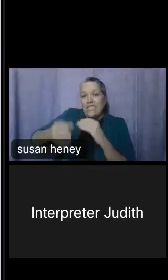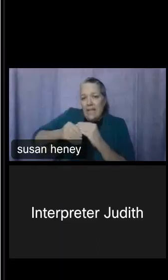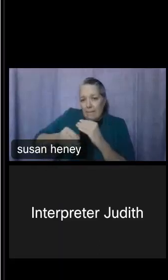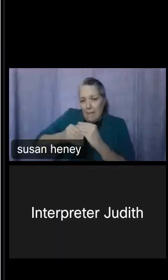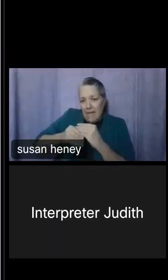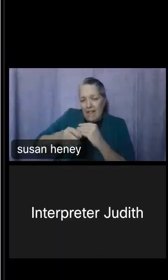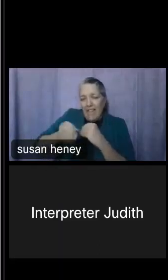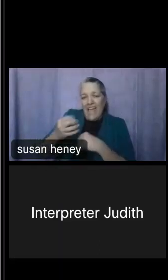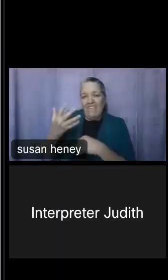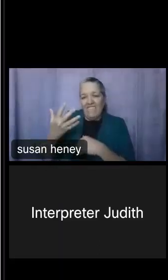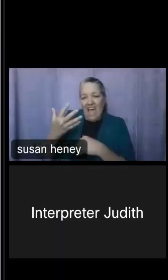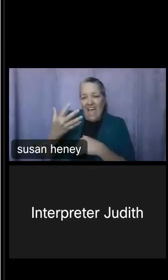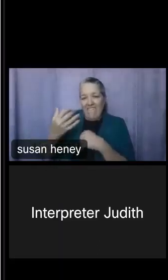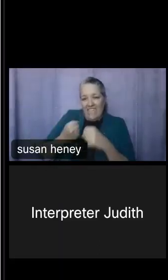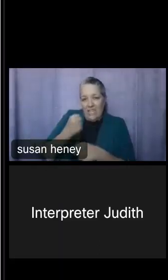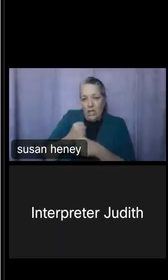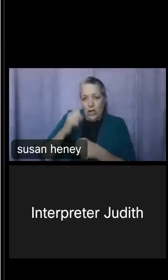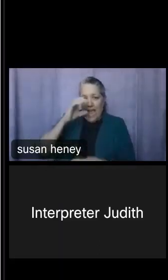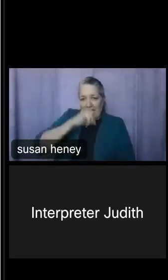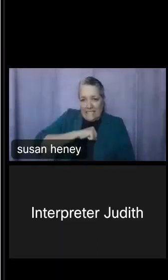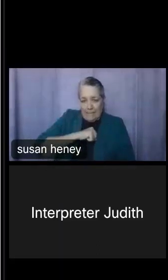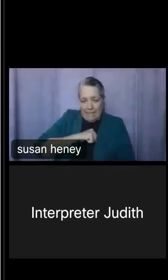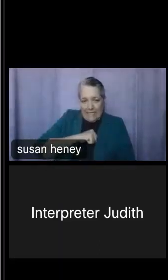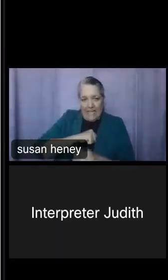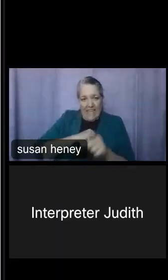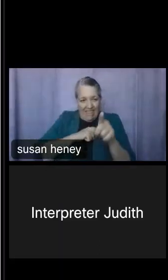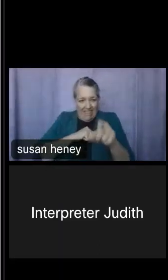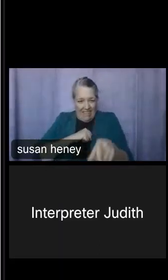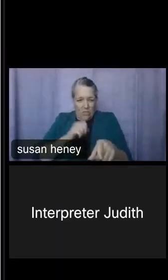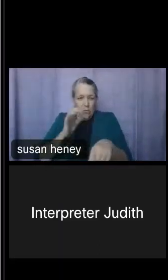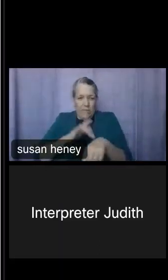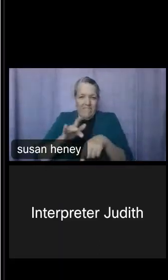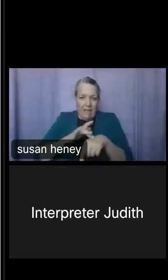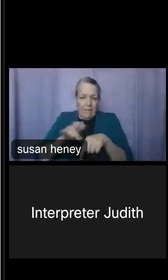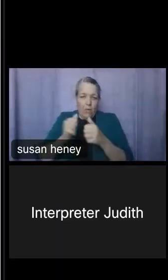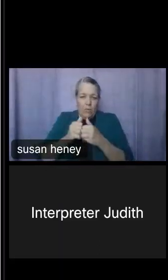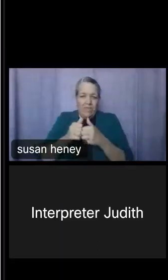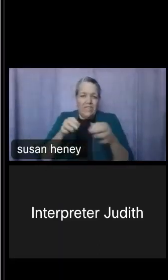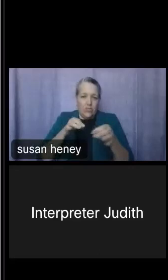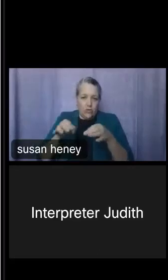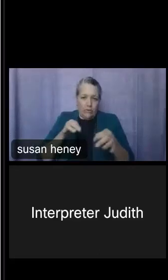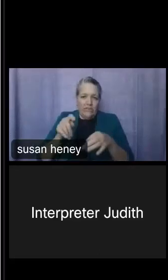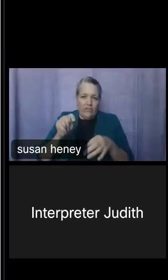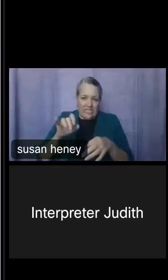be available on that PowerPoint with text description as well, but to kind of break